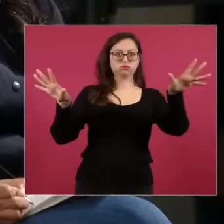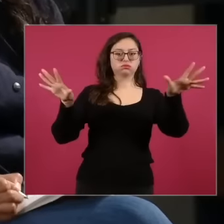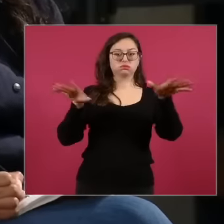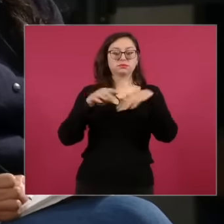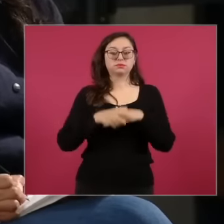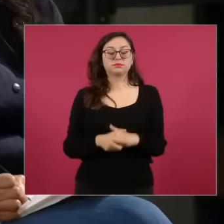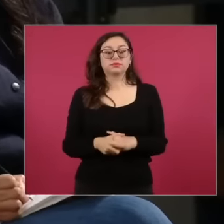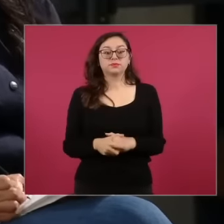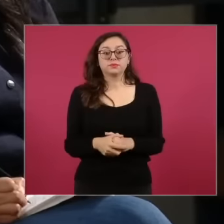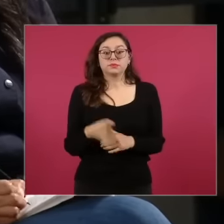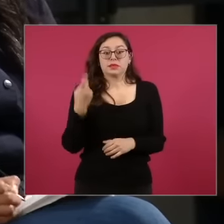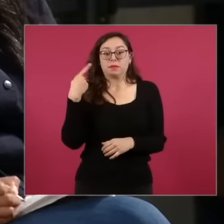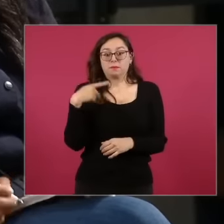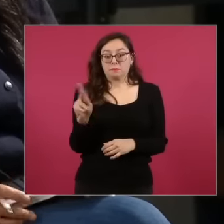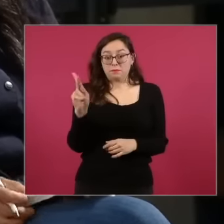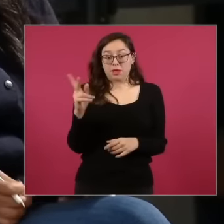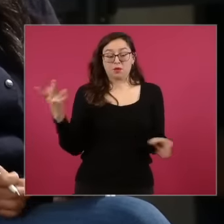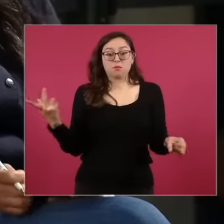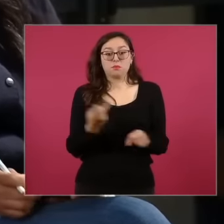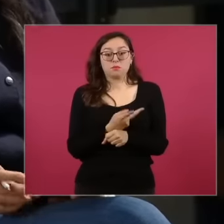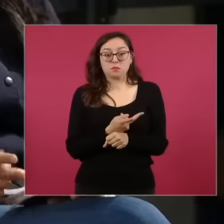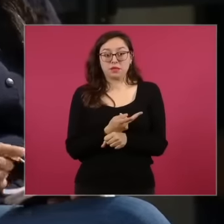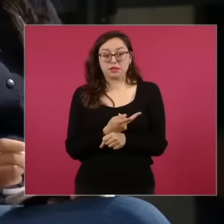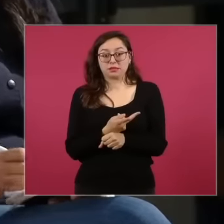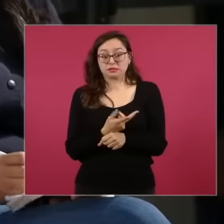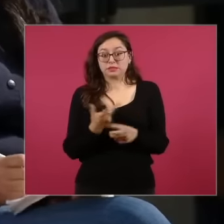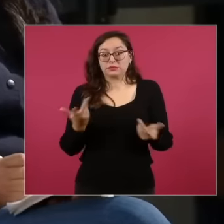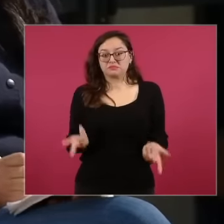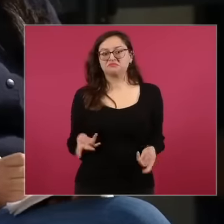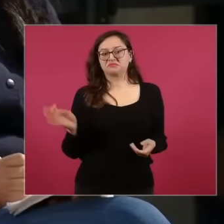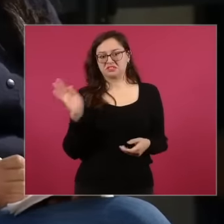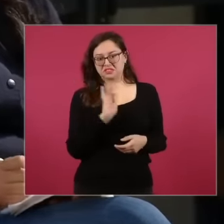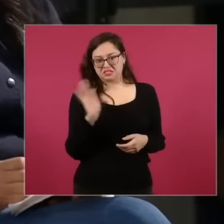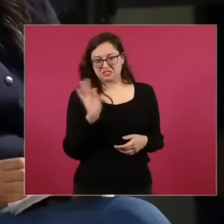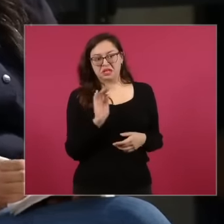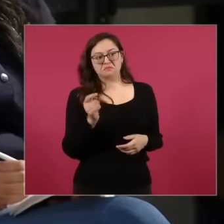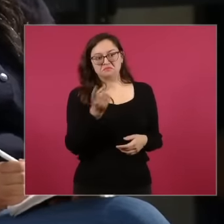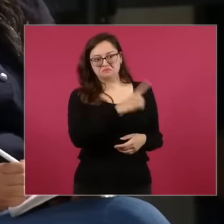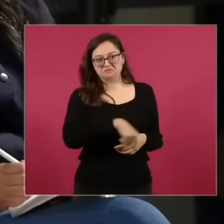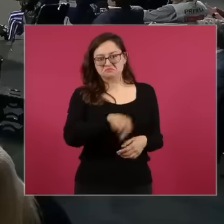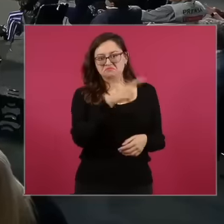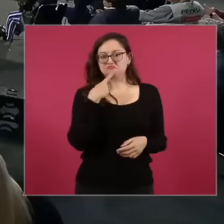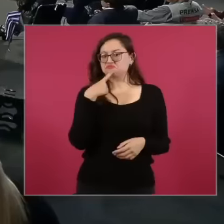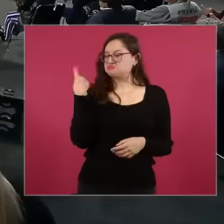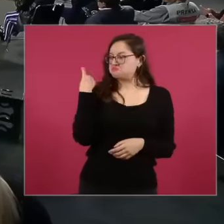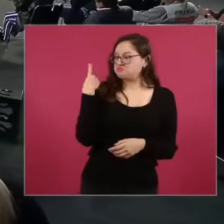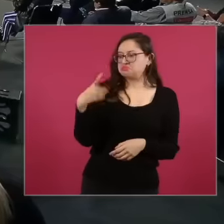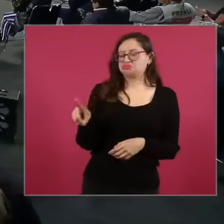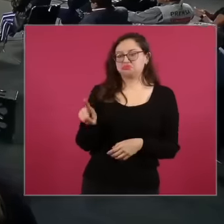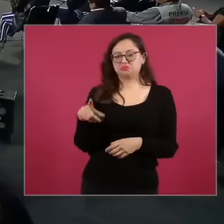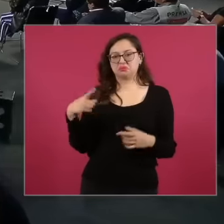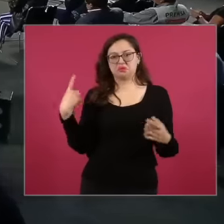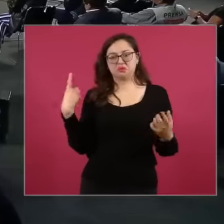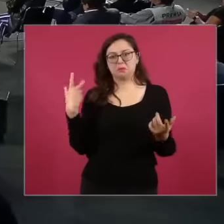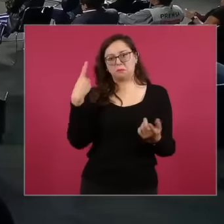inevitably that will happen someone is going to challenge this reform eh What has the legal department of the presidency of the Republic told you